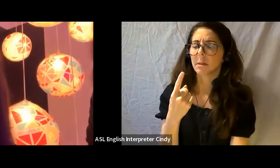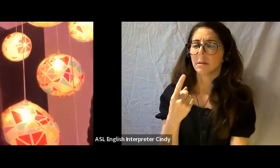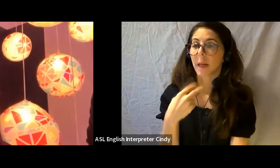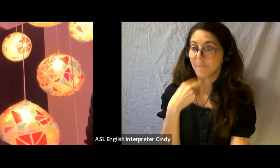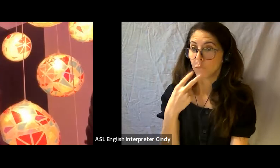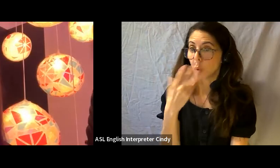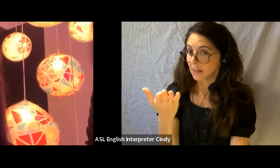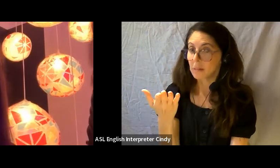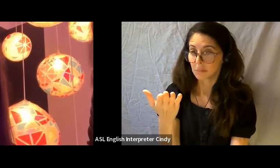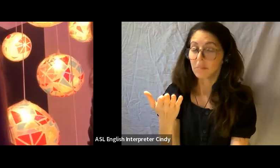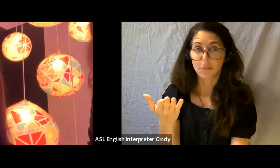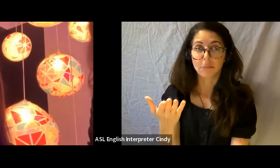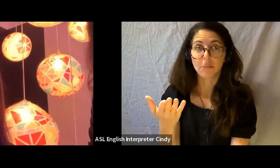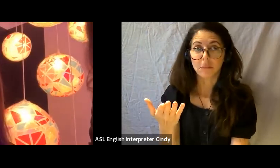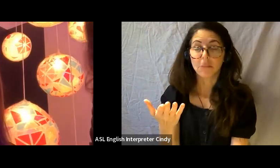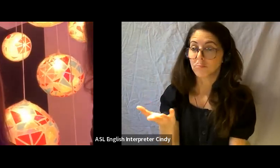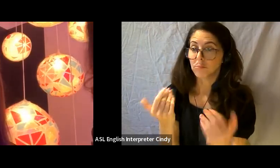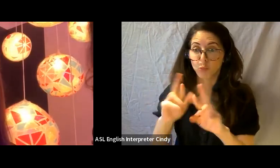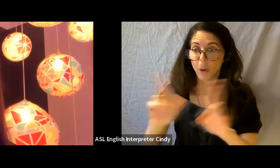We are ready for you to go ahead and ask